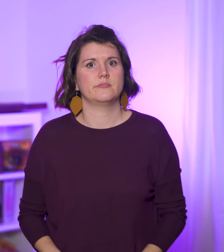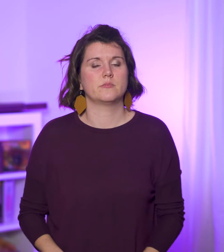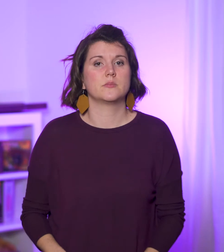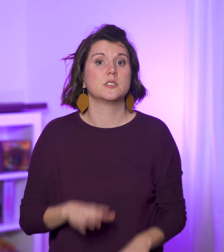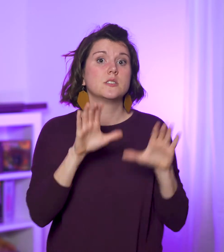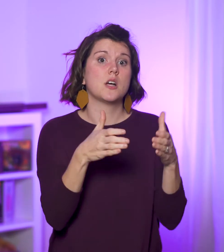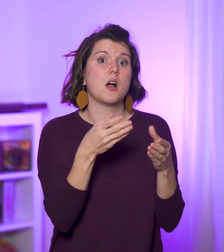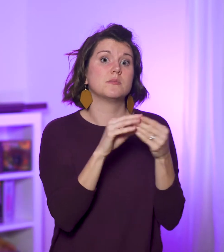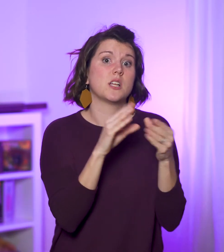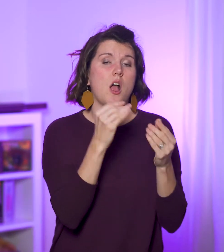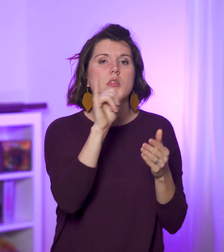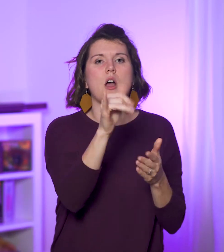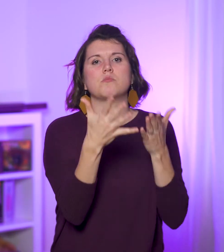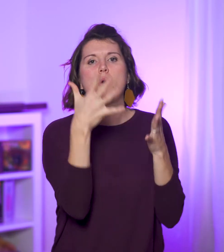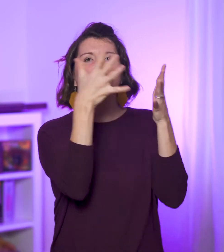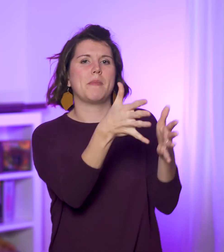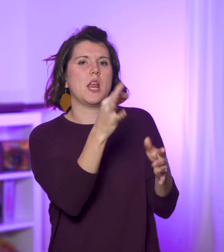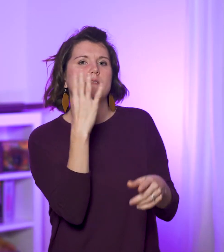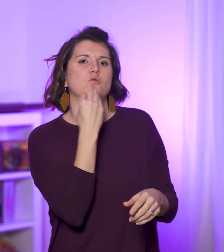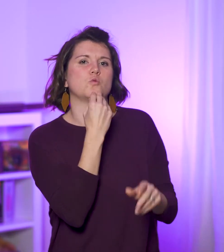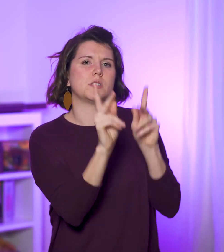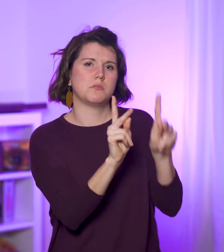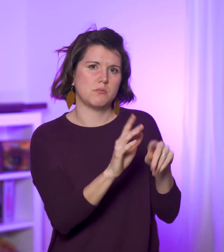Some say it’s the remnant of the Jews,